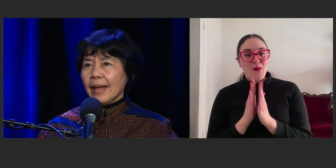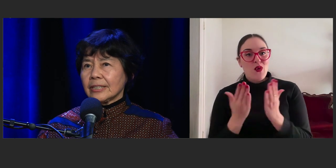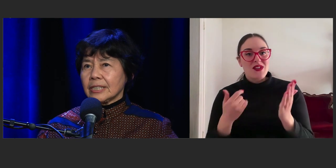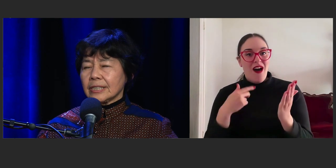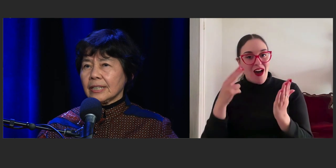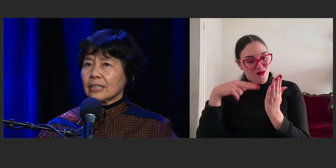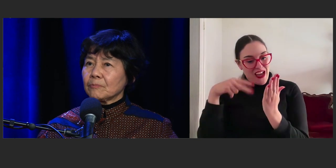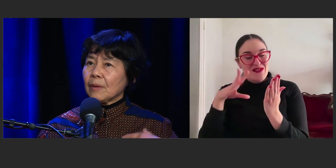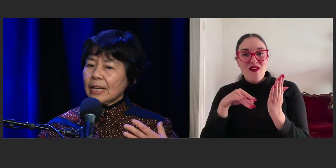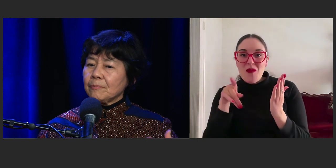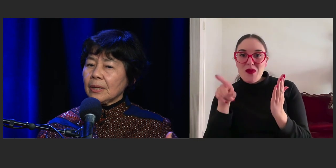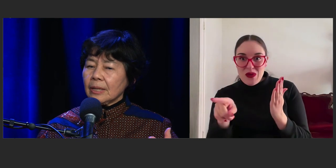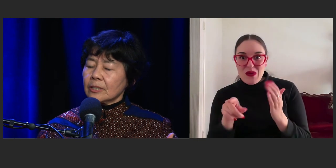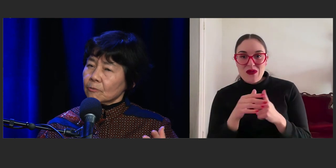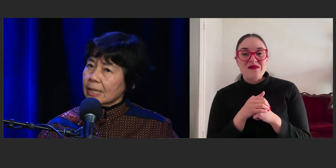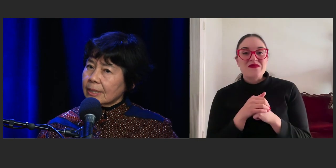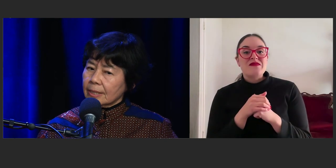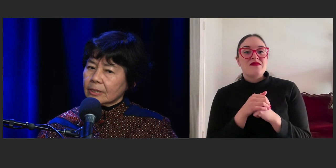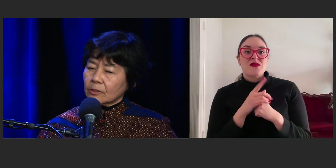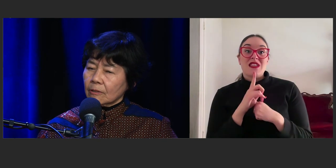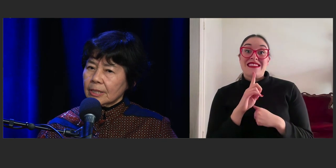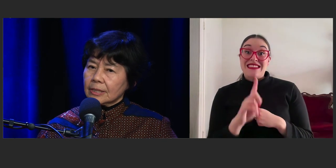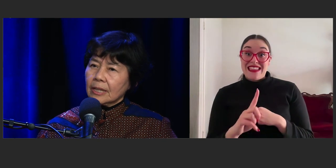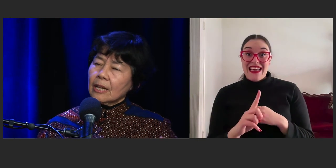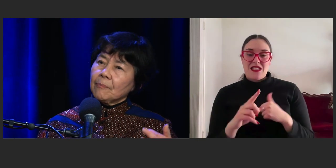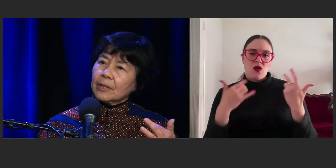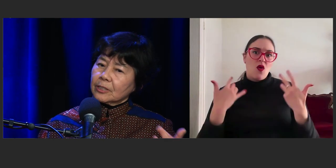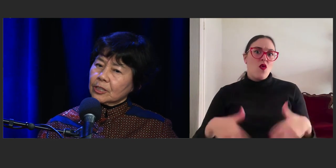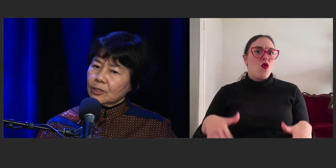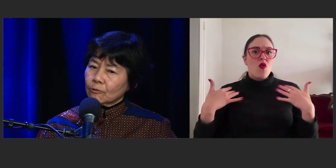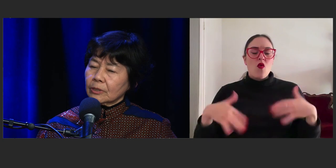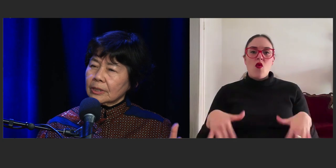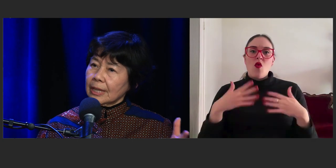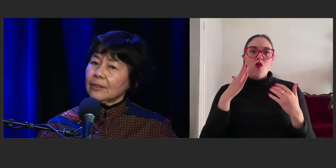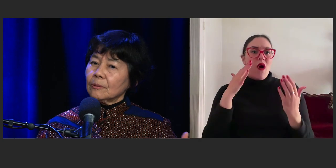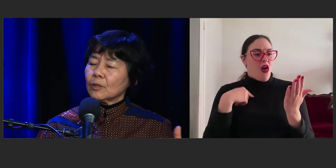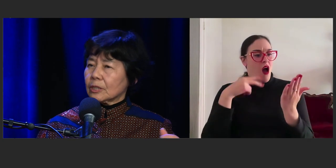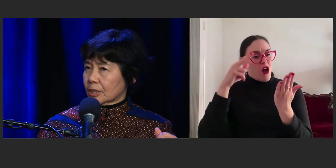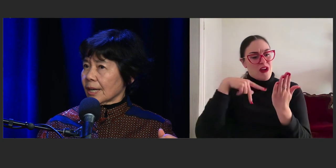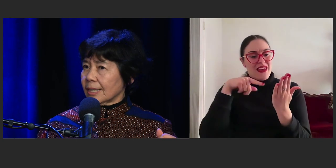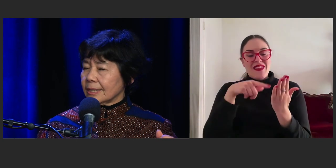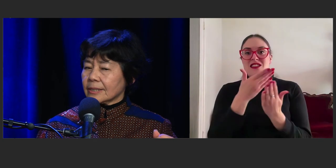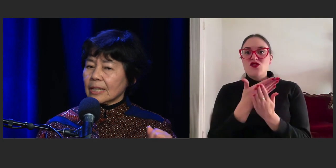and she said, it made me to read these stories, because the children in them were Chinese.